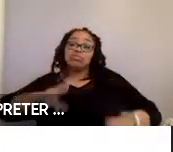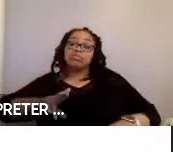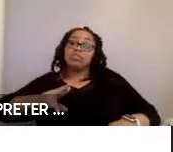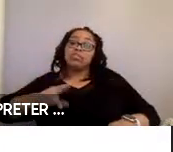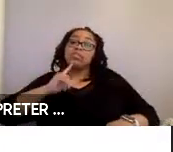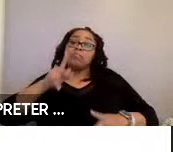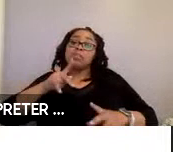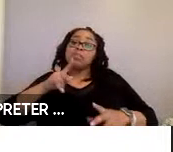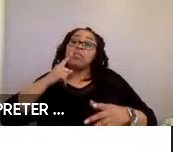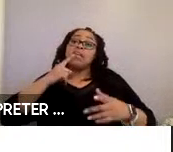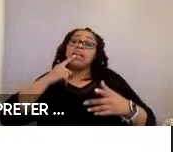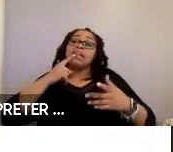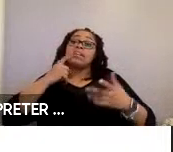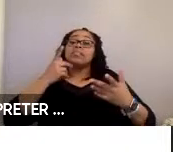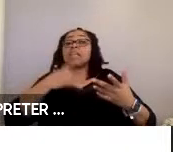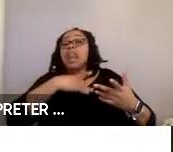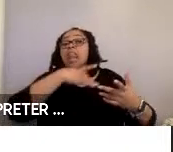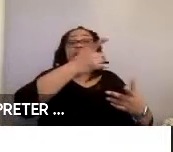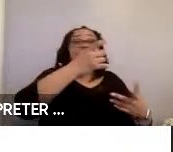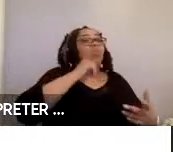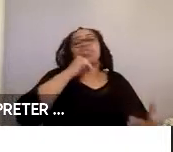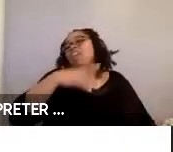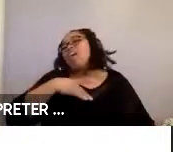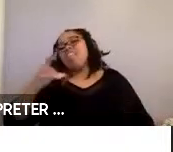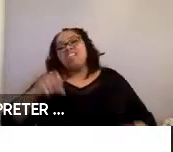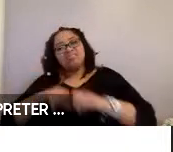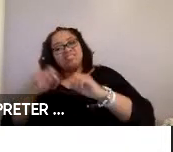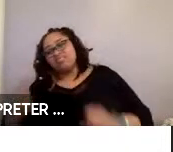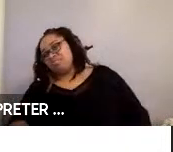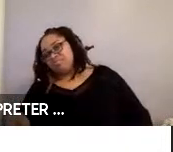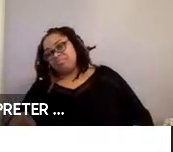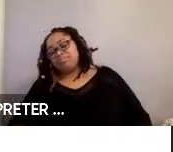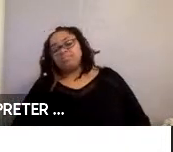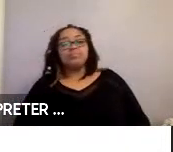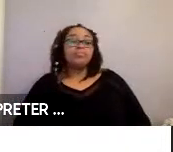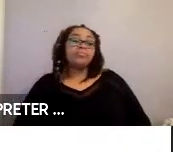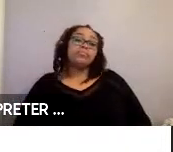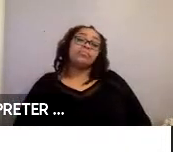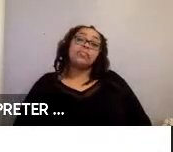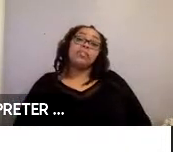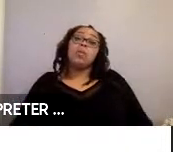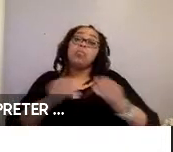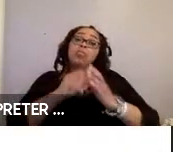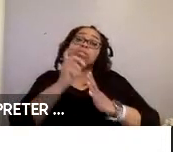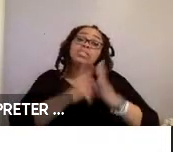either highly liking or disliking the system. Further design research is needed to explore